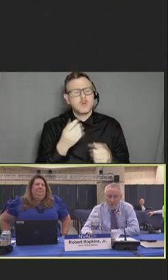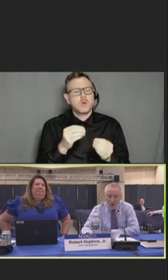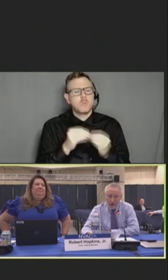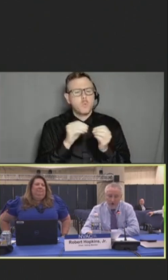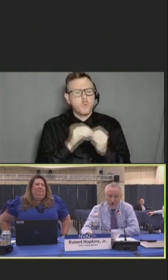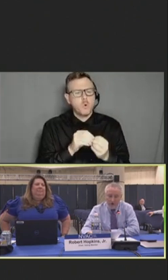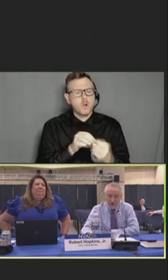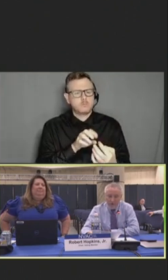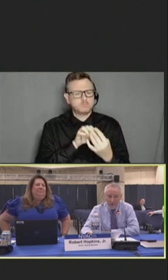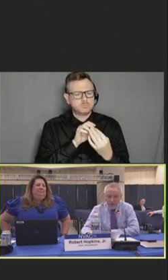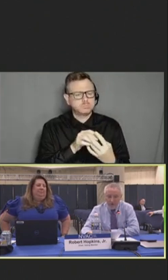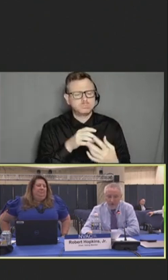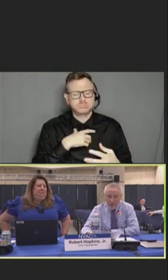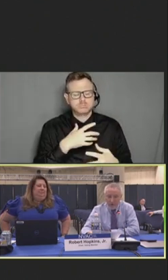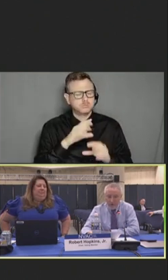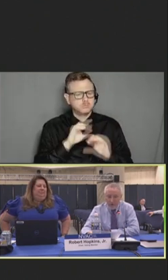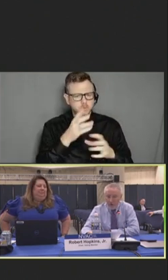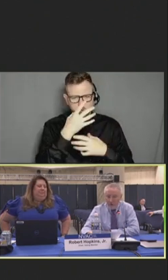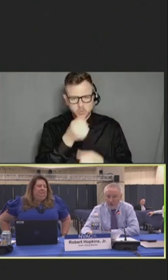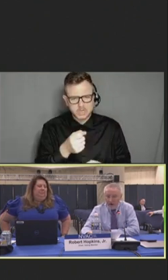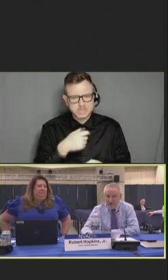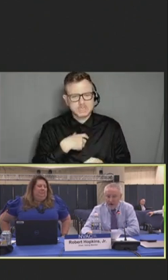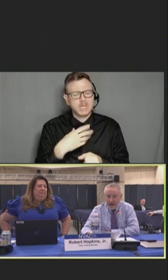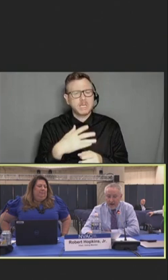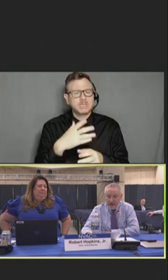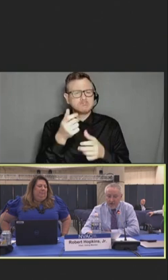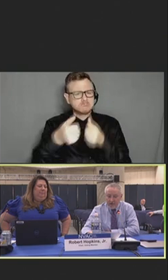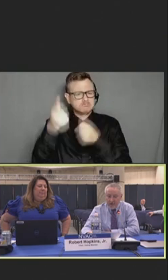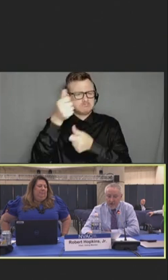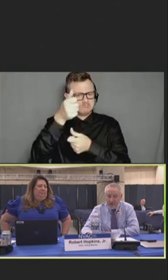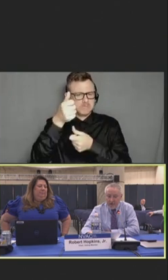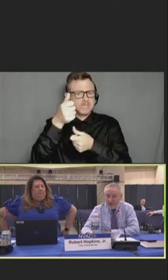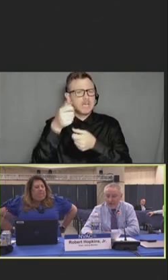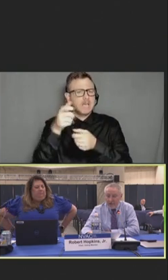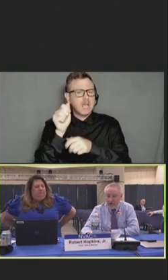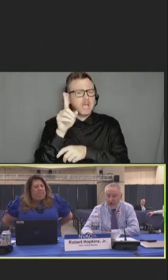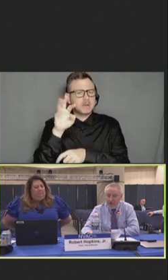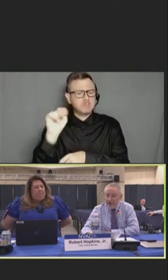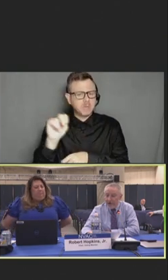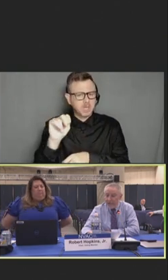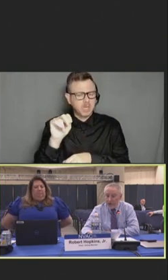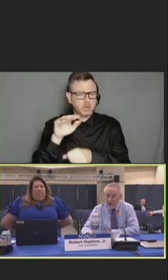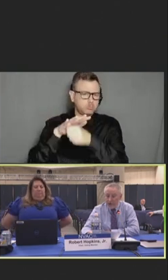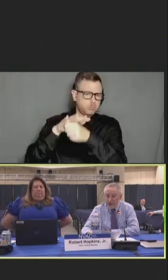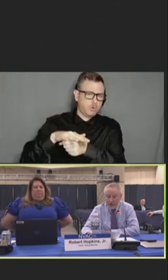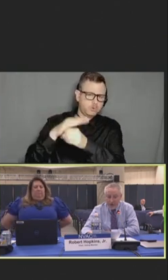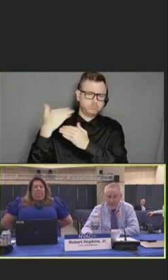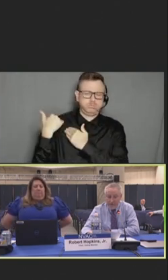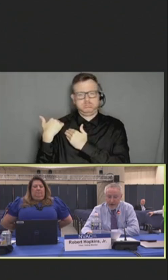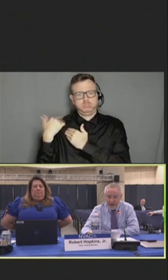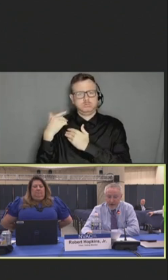Moral injury and administrative burden are also being cited as impacting clinician health and productivity.